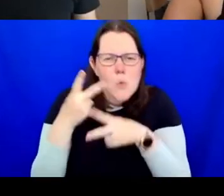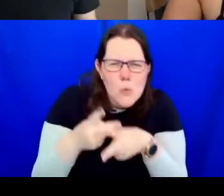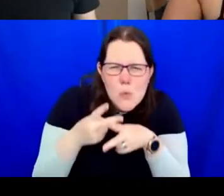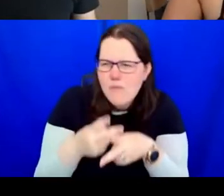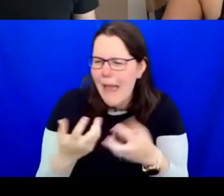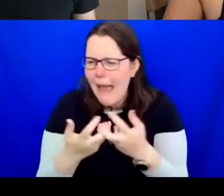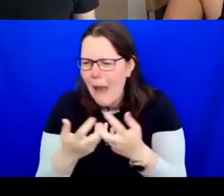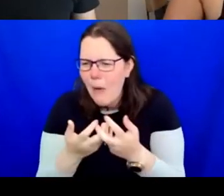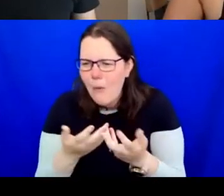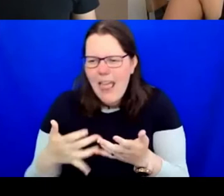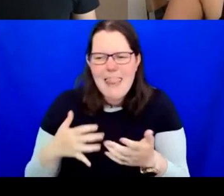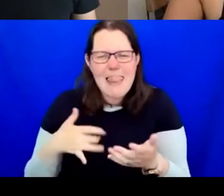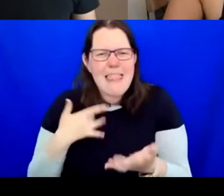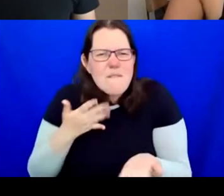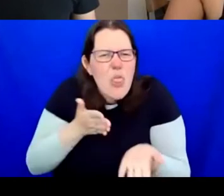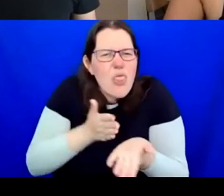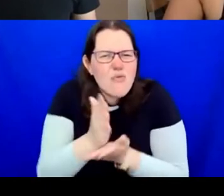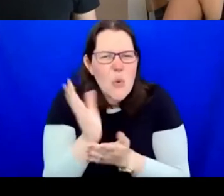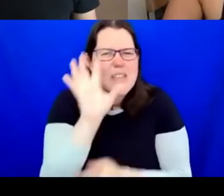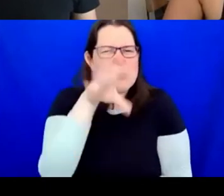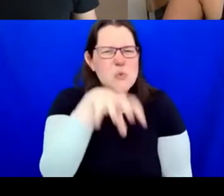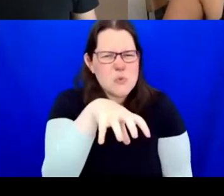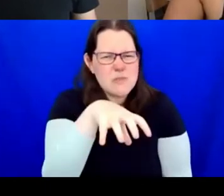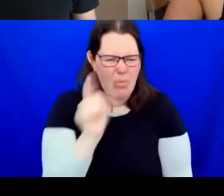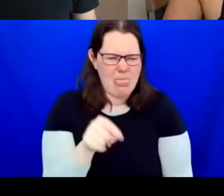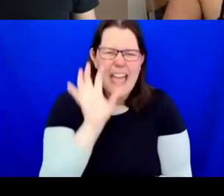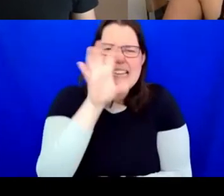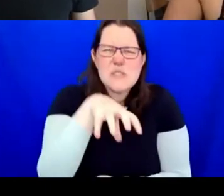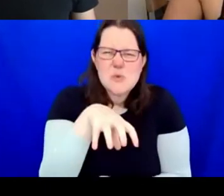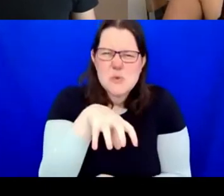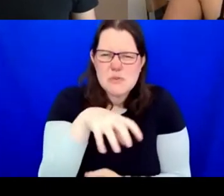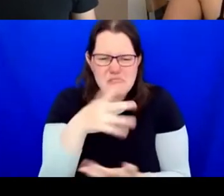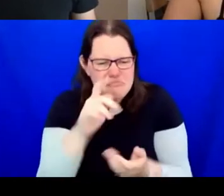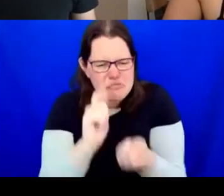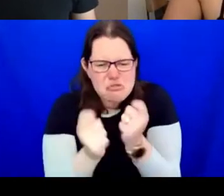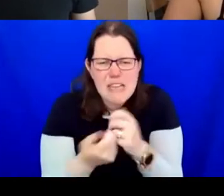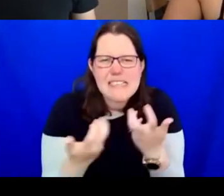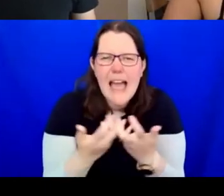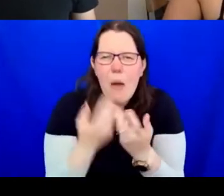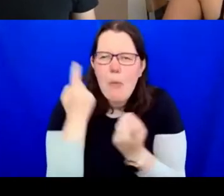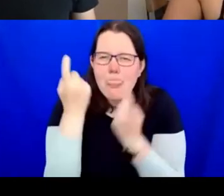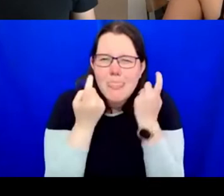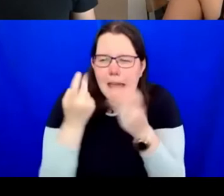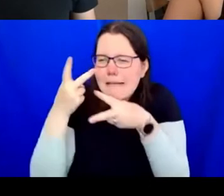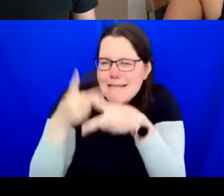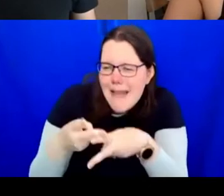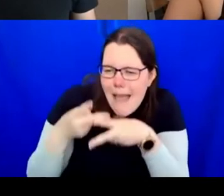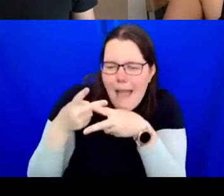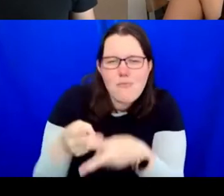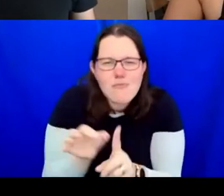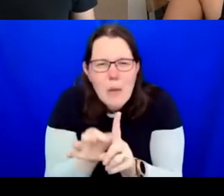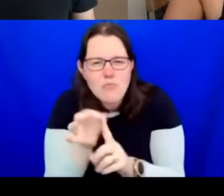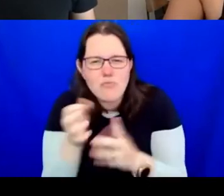what it means to re think institution, but also more caring ways but also how to use policy and